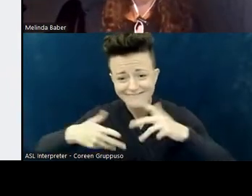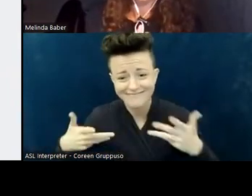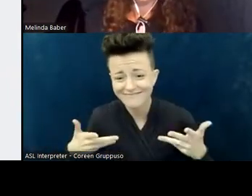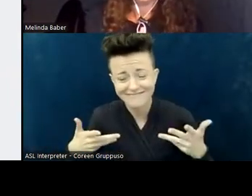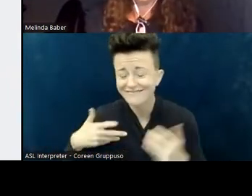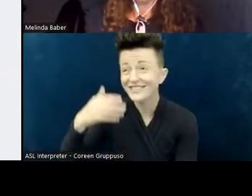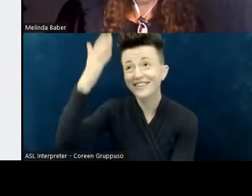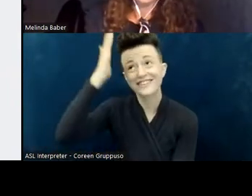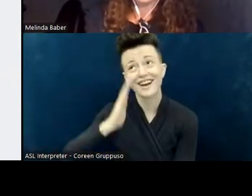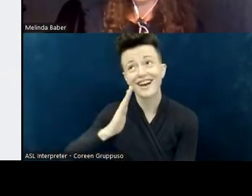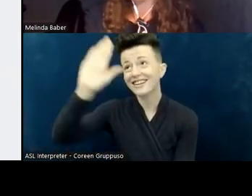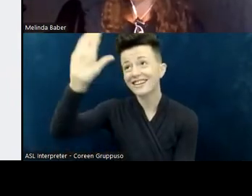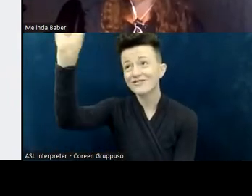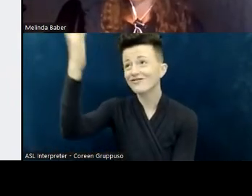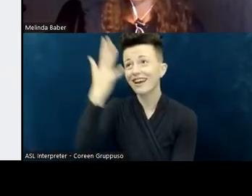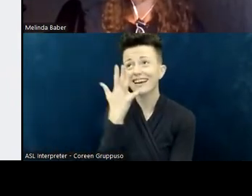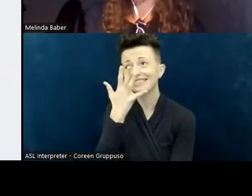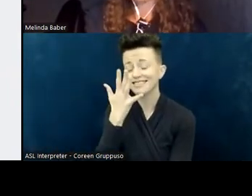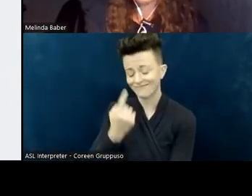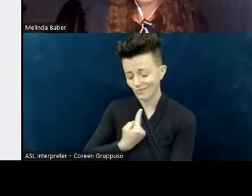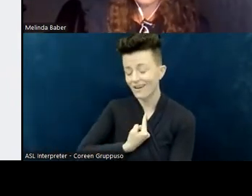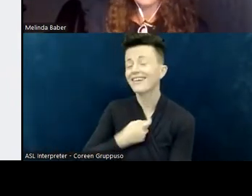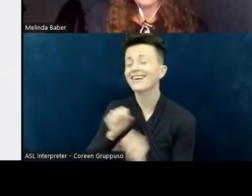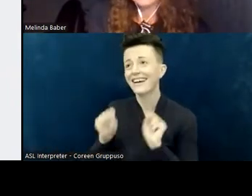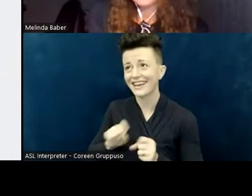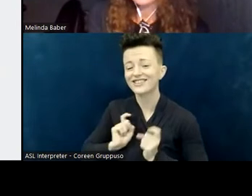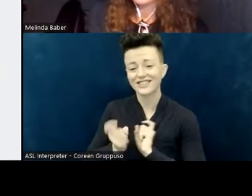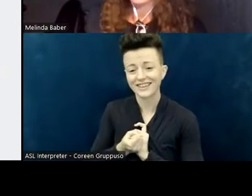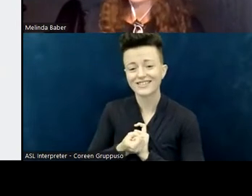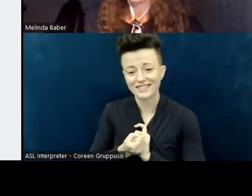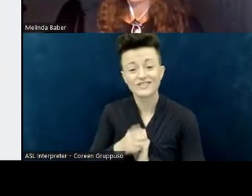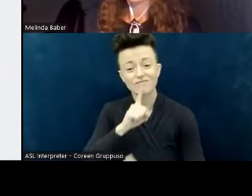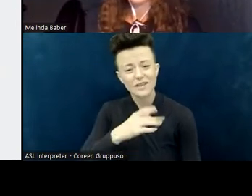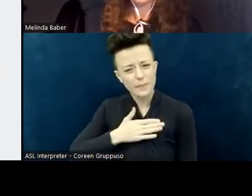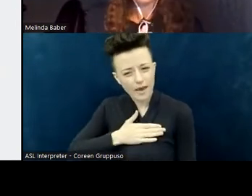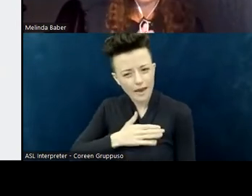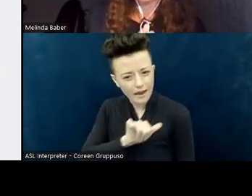We start with examining my own assumptions and attitudes.